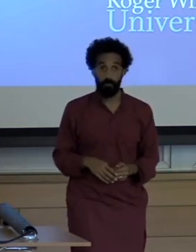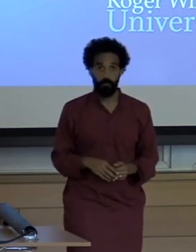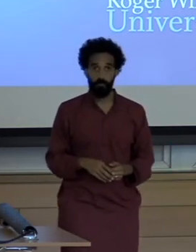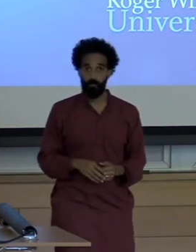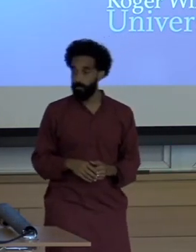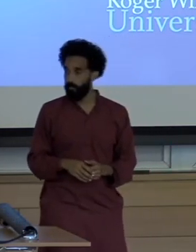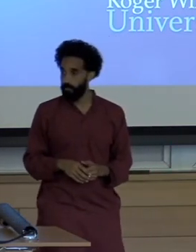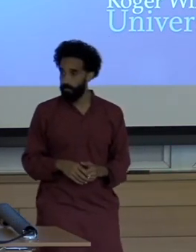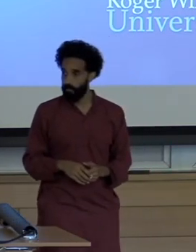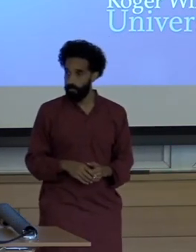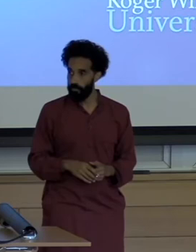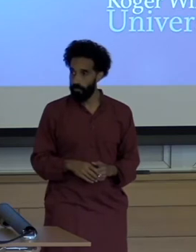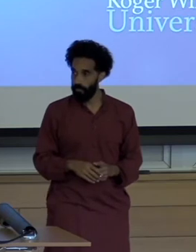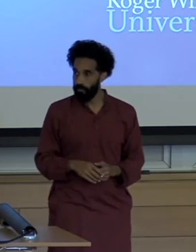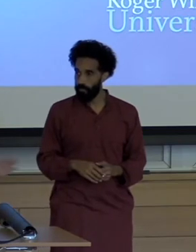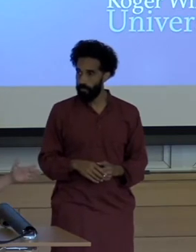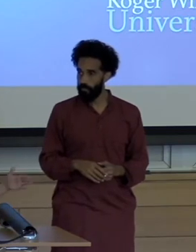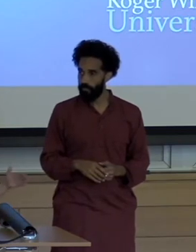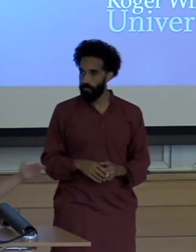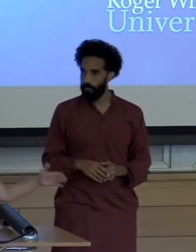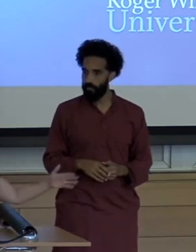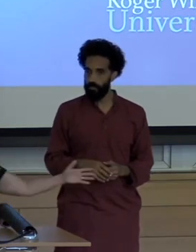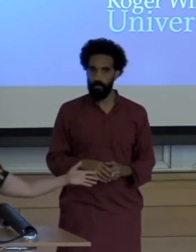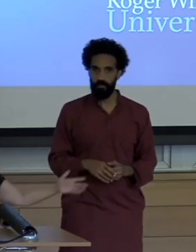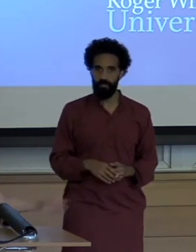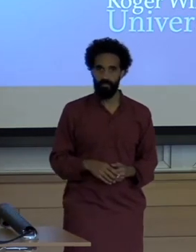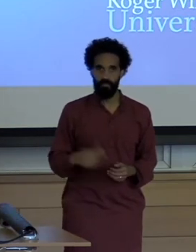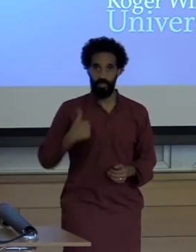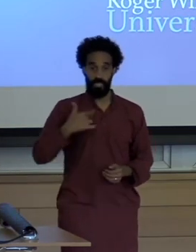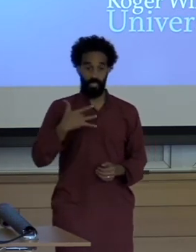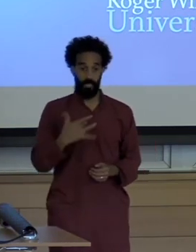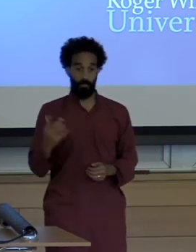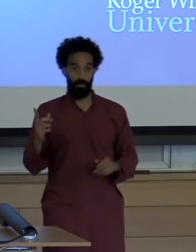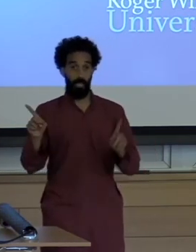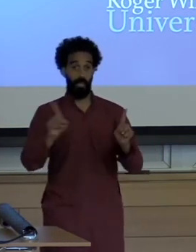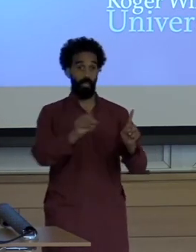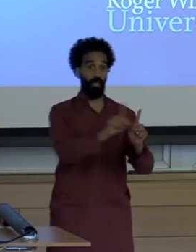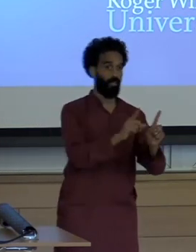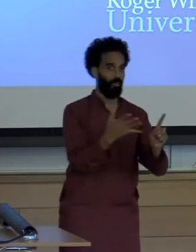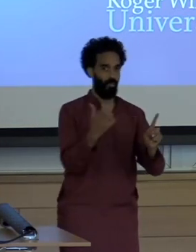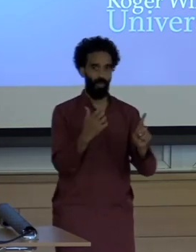In the same way, it's my natural teacher tendency, I want to go to the person who I'm speaking to but